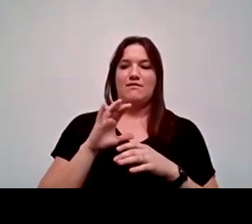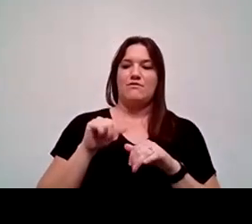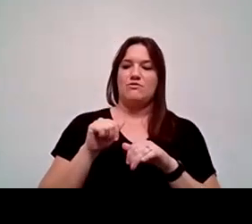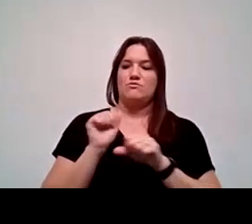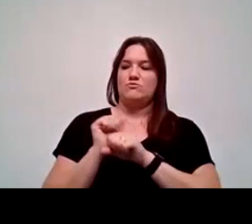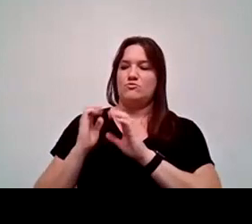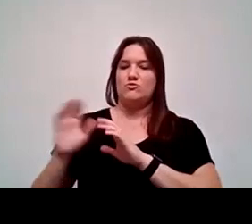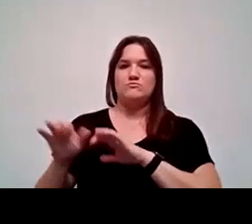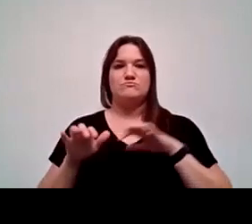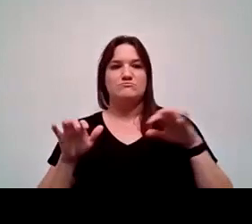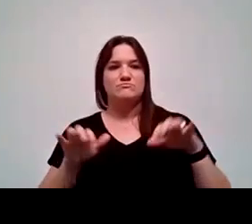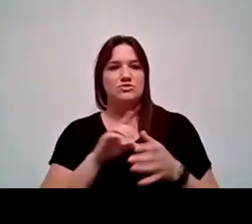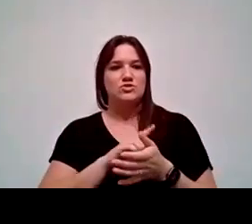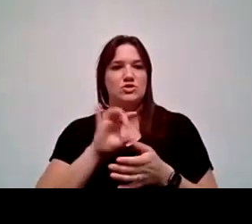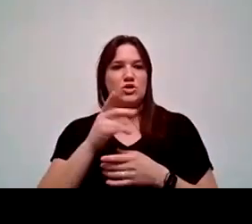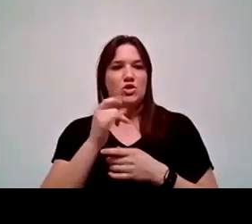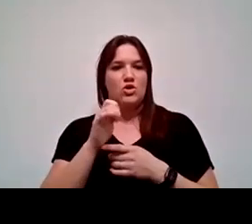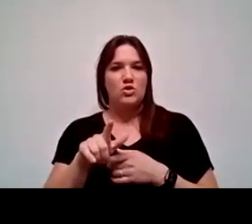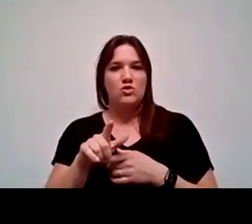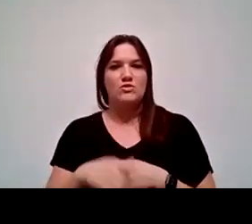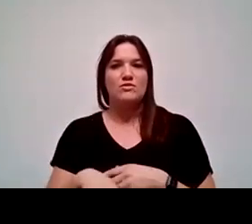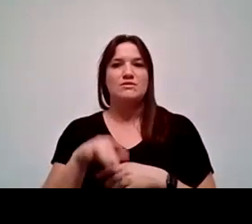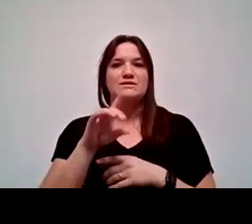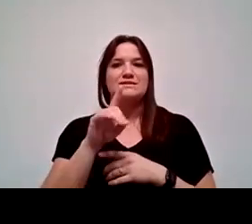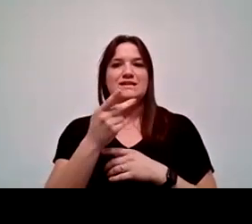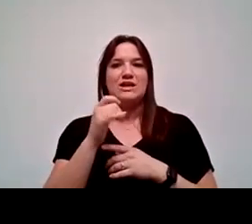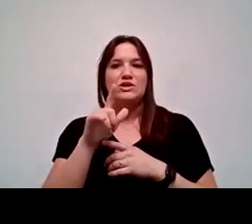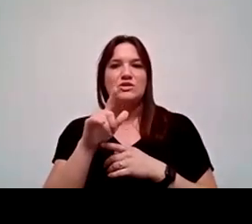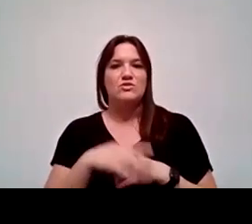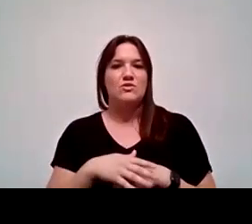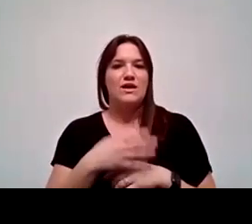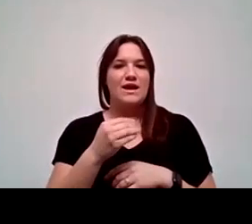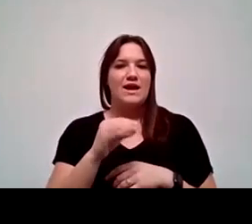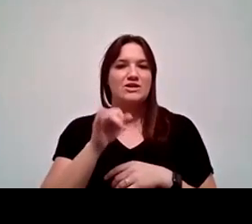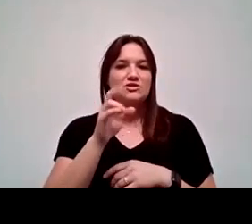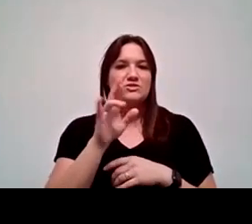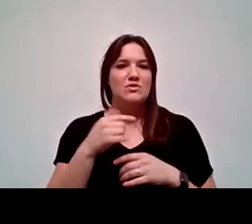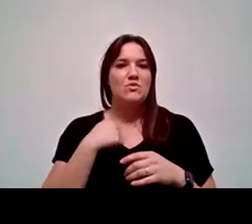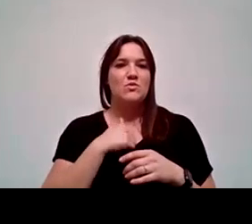Stephanie Briones, Yuliana Martinez and David Childers. We're very excited to have you join us today.